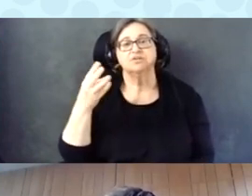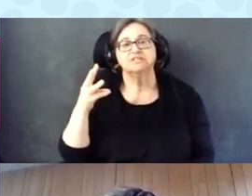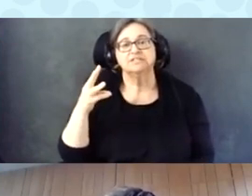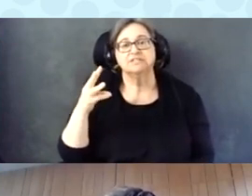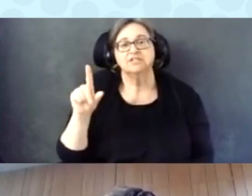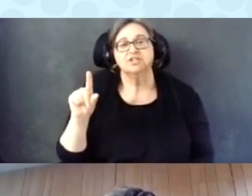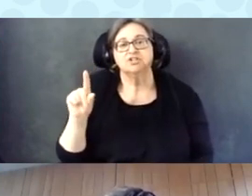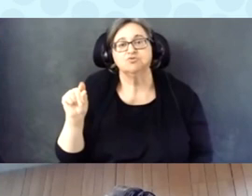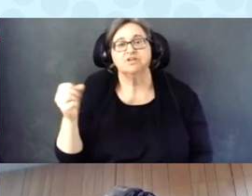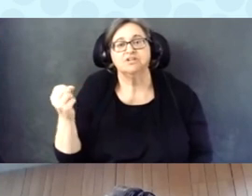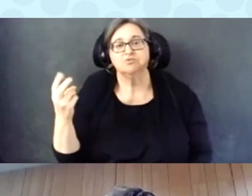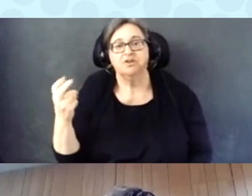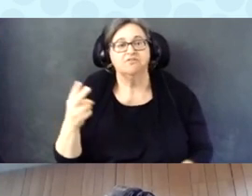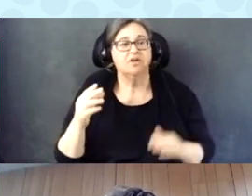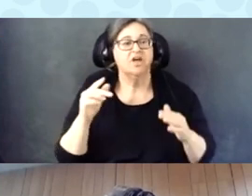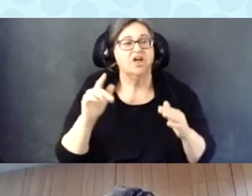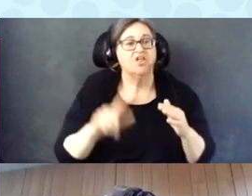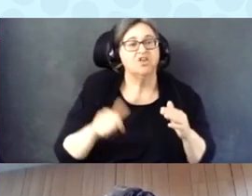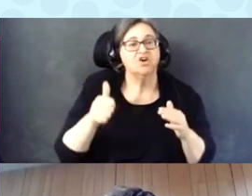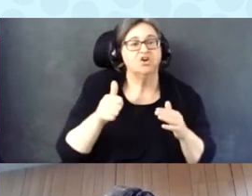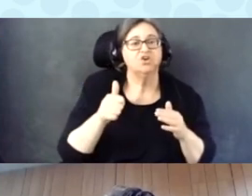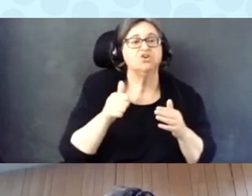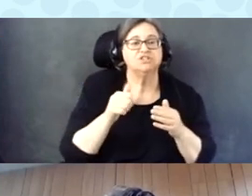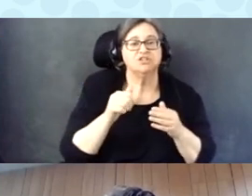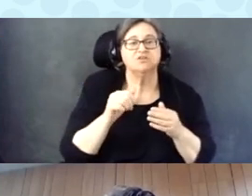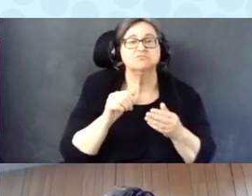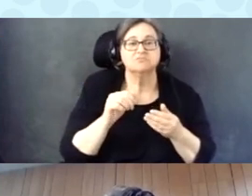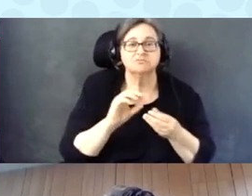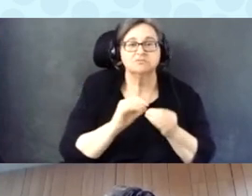The lowest percent was 19% in 2008.